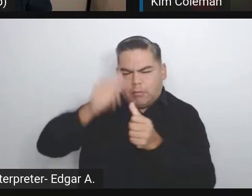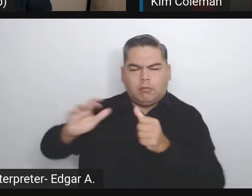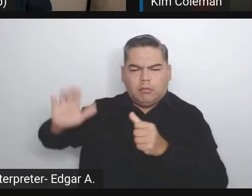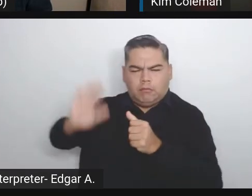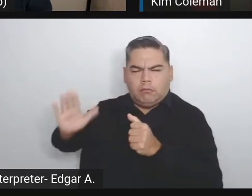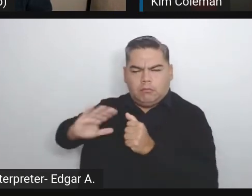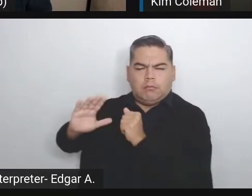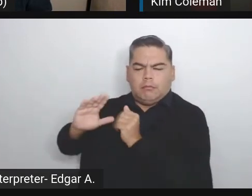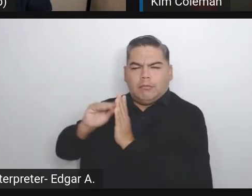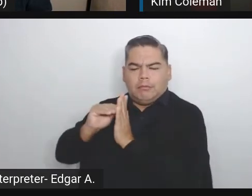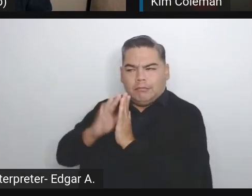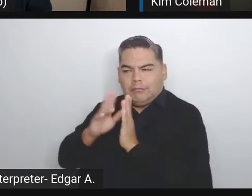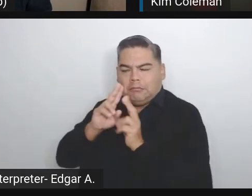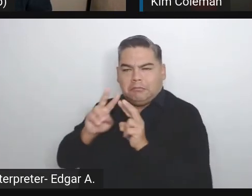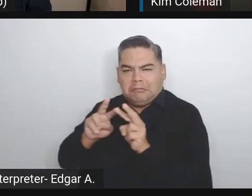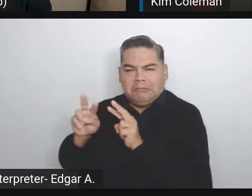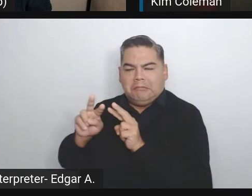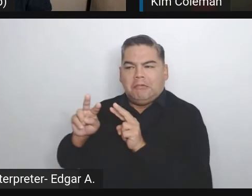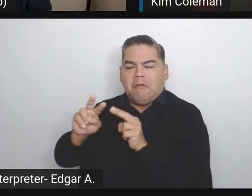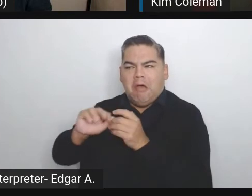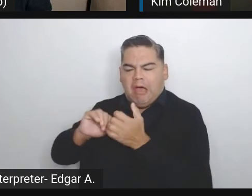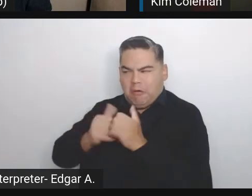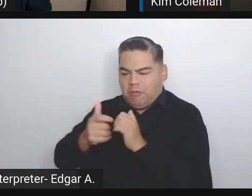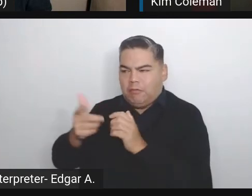we could read about 20%, 30%.